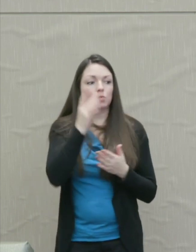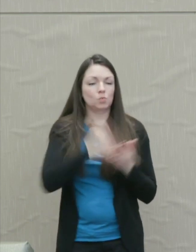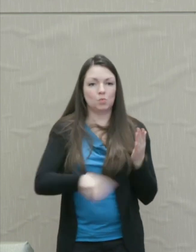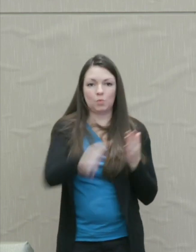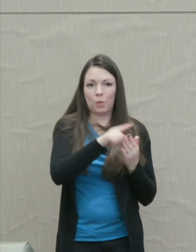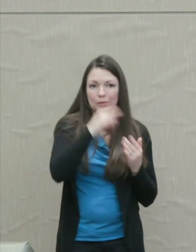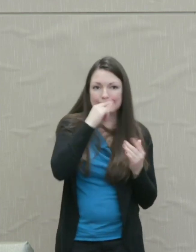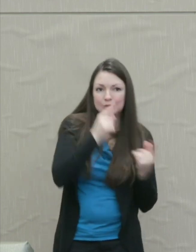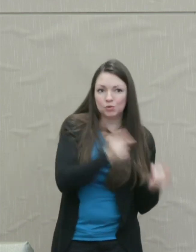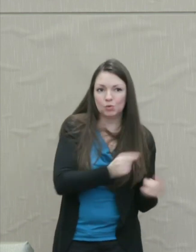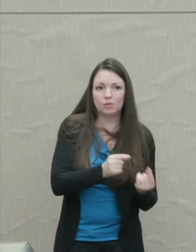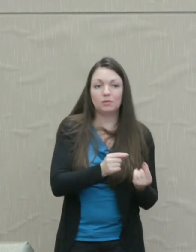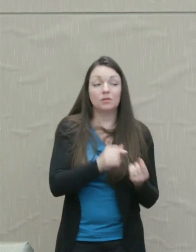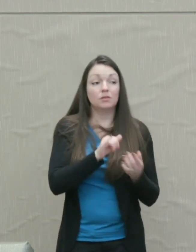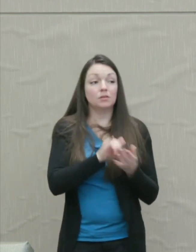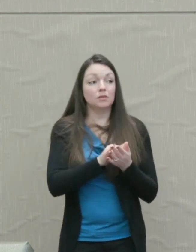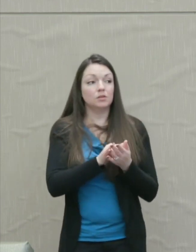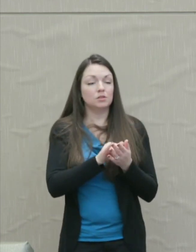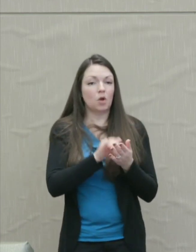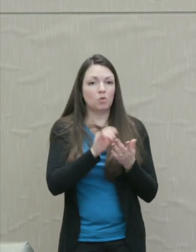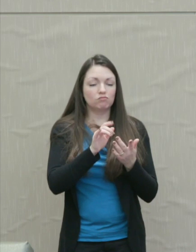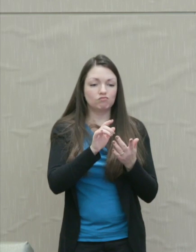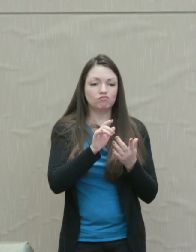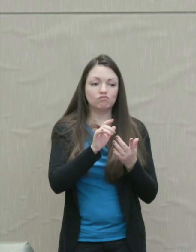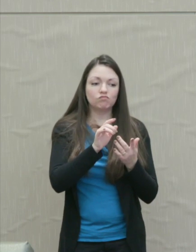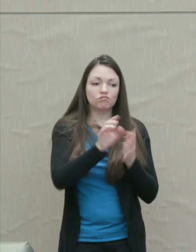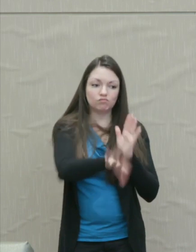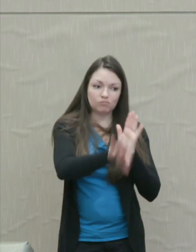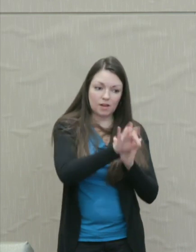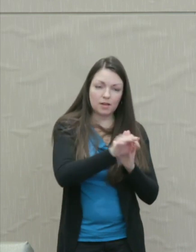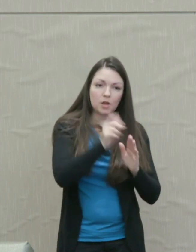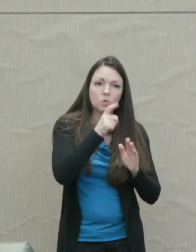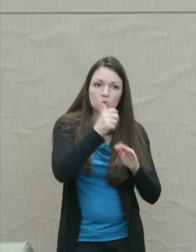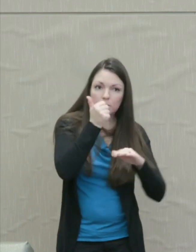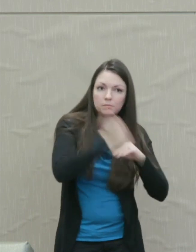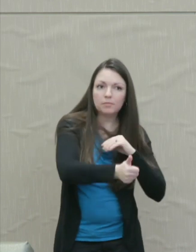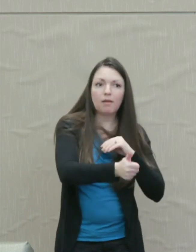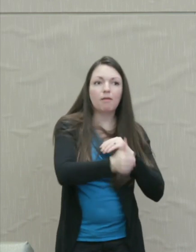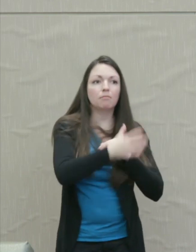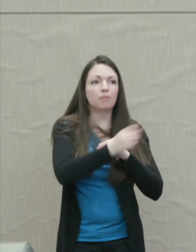So the act of pinning blame and pursuing the bad guy is deeply consoling.